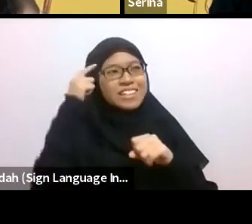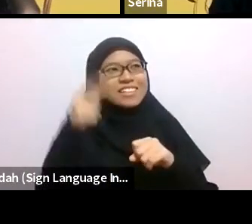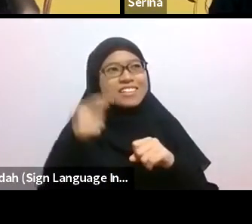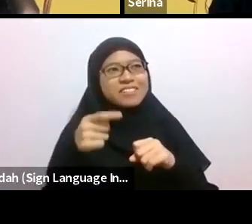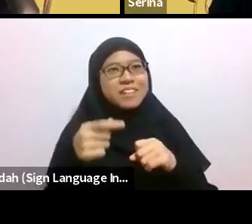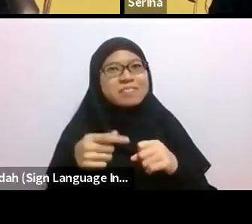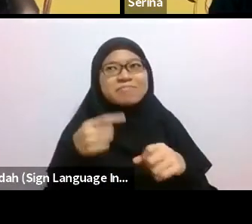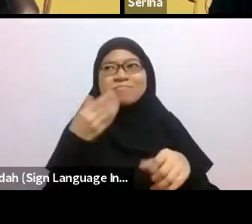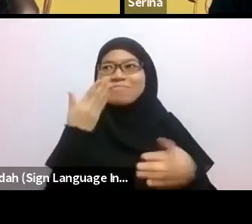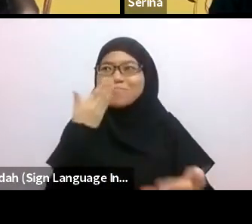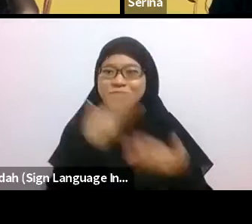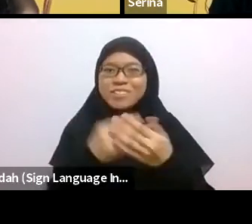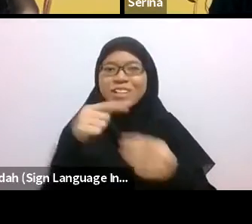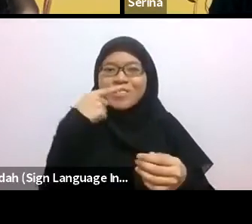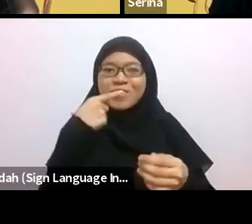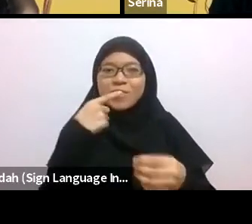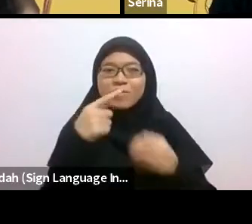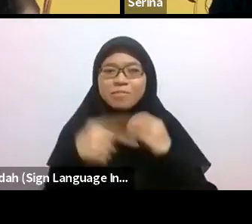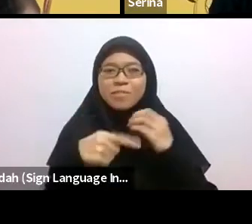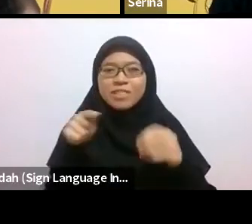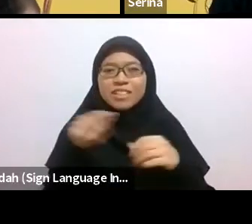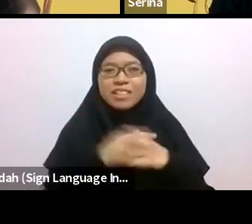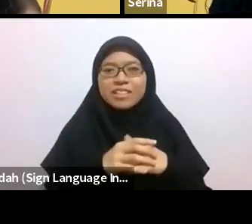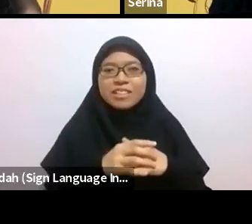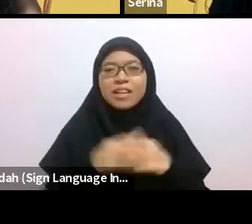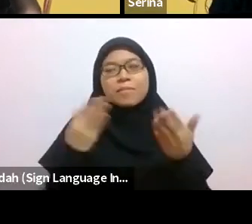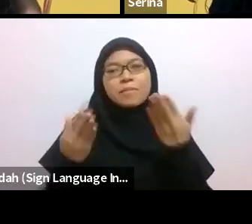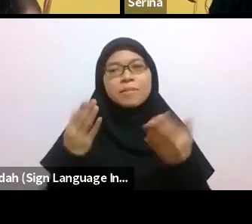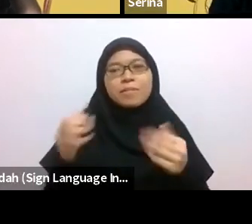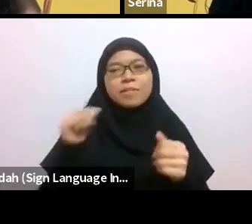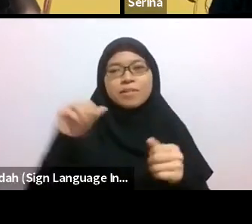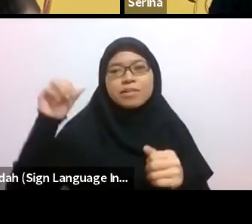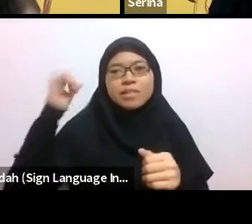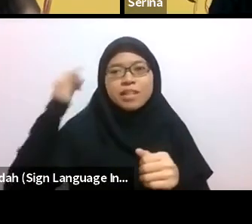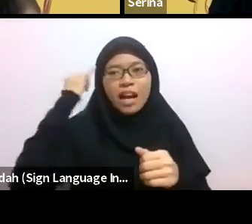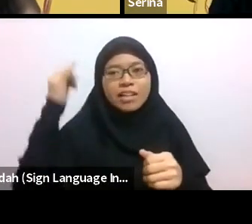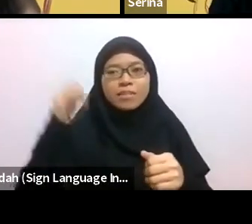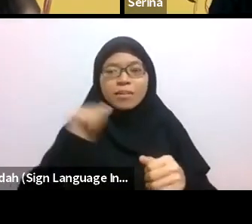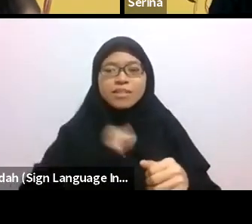Perhaps back to that whole idea of self care and taking time for ourselves–